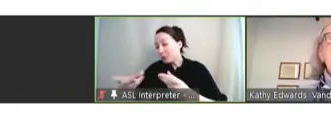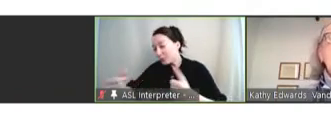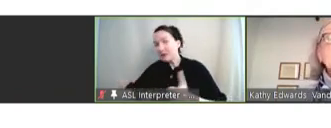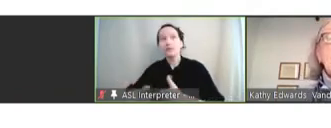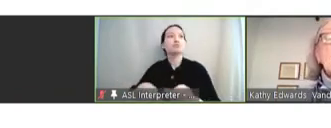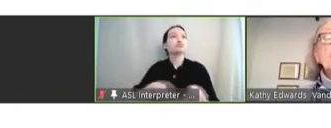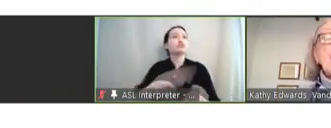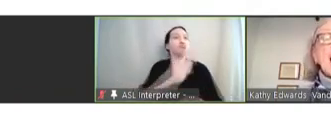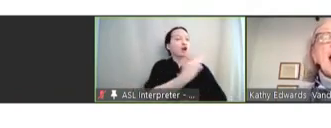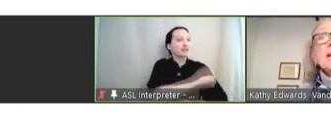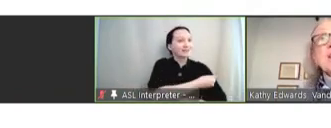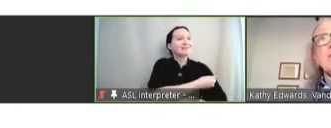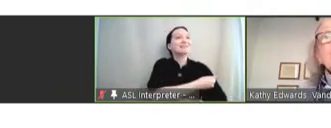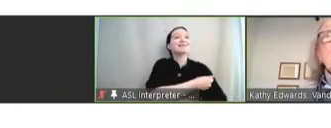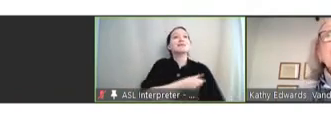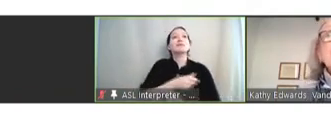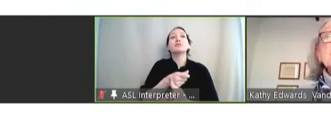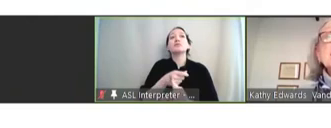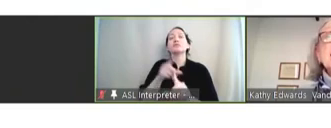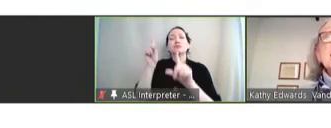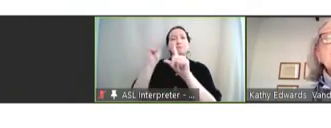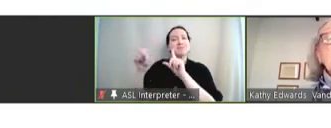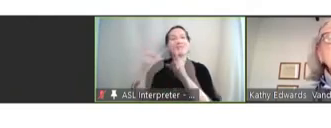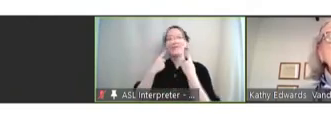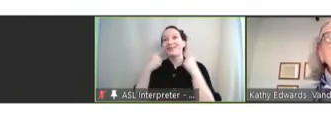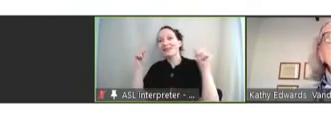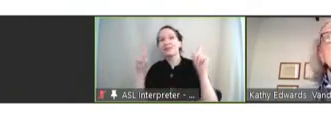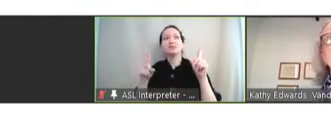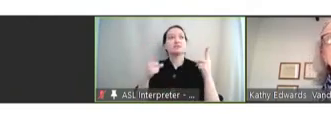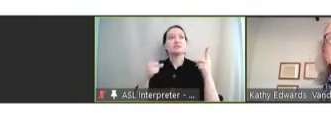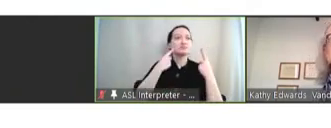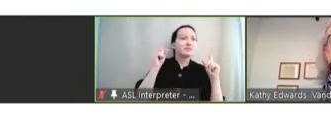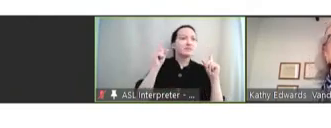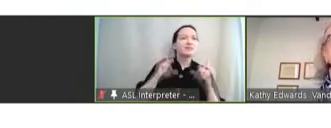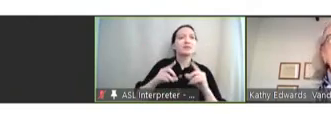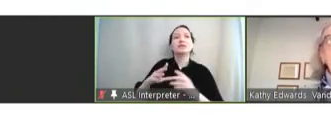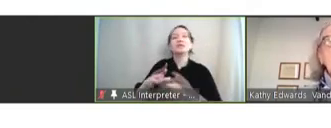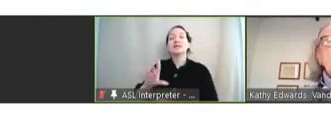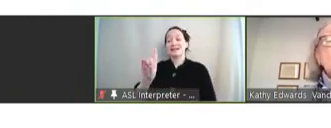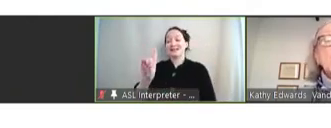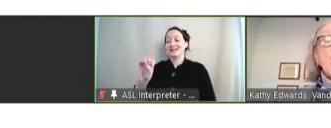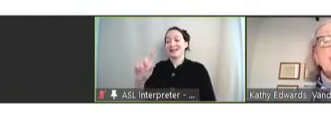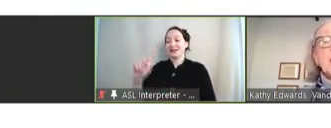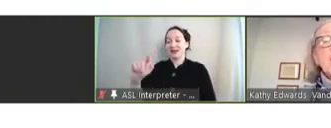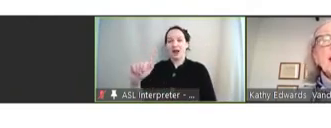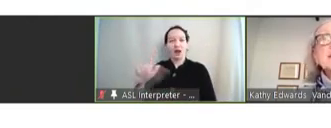had differing efficacy and effectiveness against the Delta and the Omicron variants.